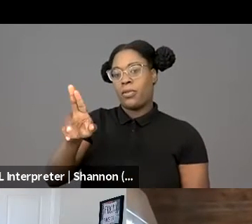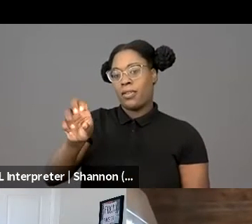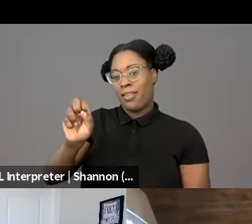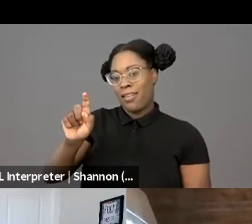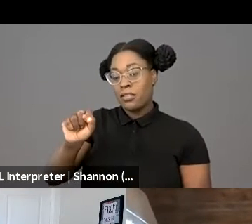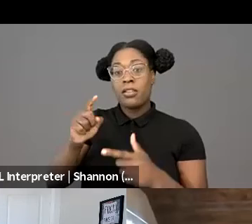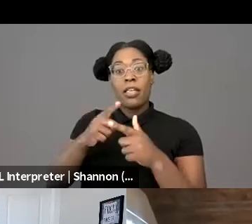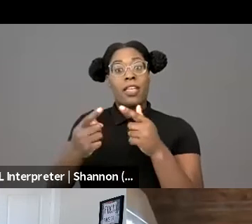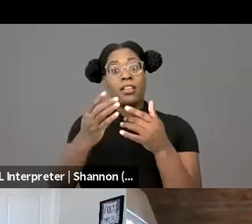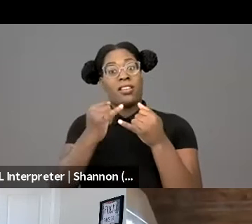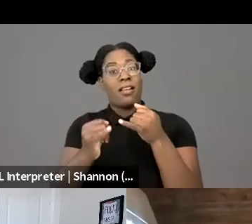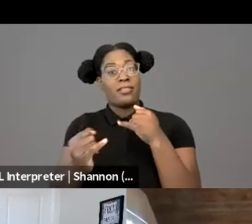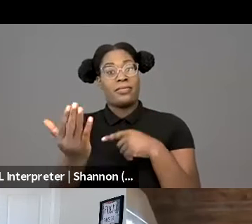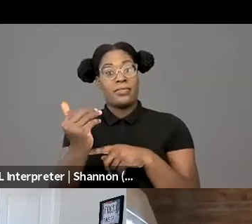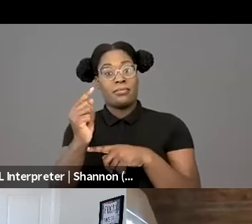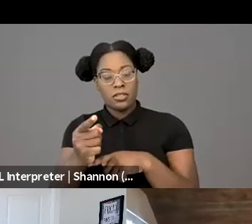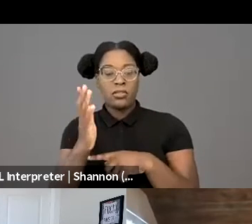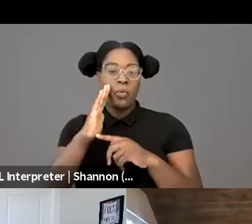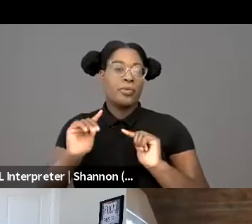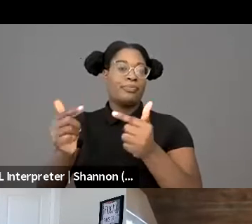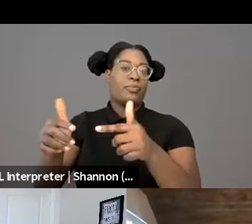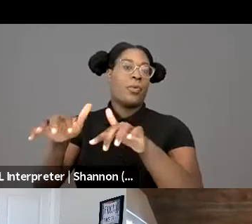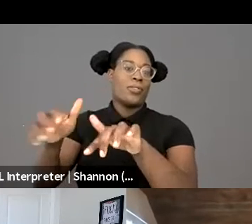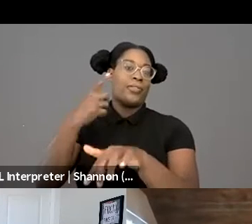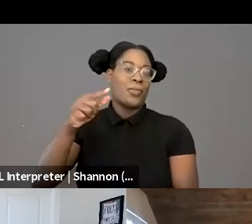So, yep. Thank you. Thank you again for joining us, and Iltaff, take it away.